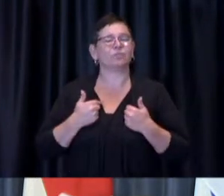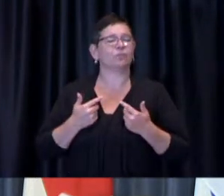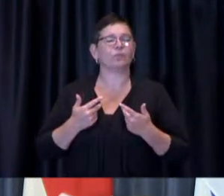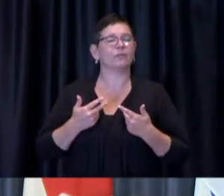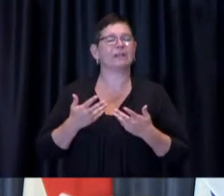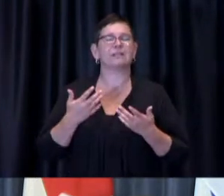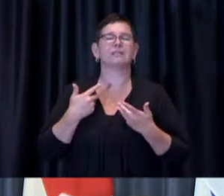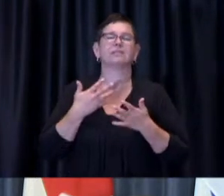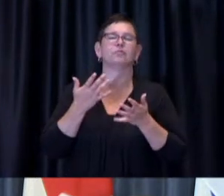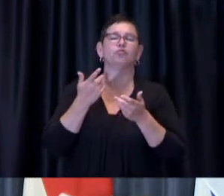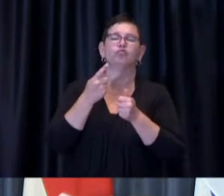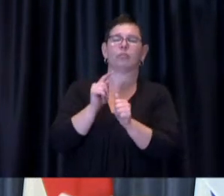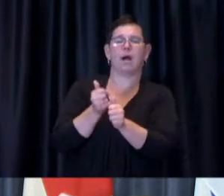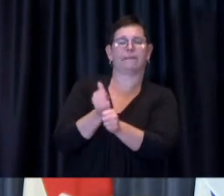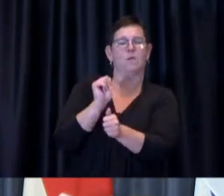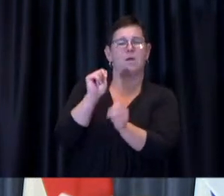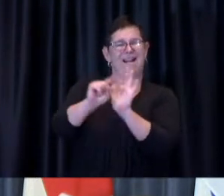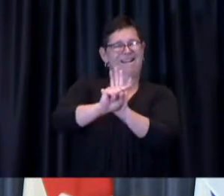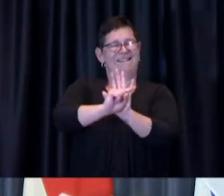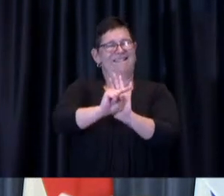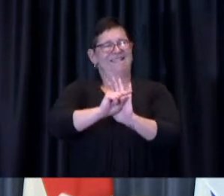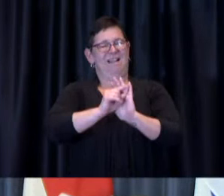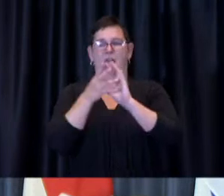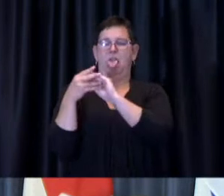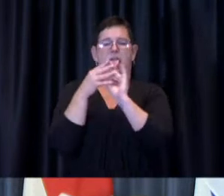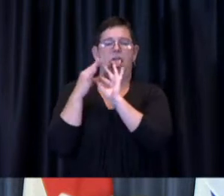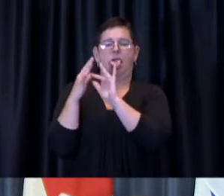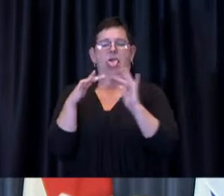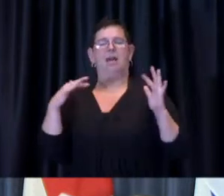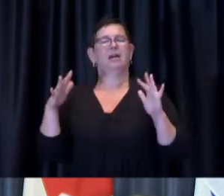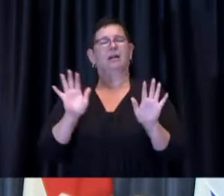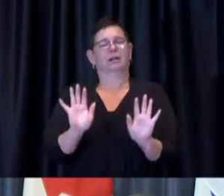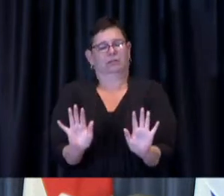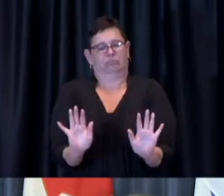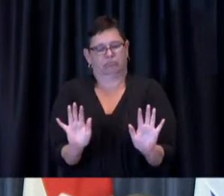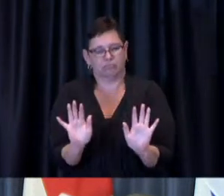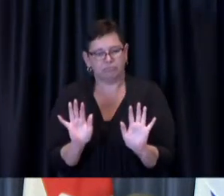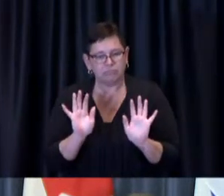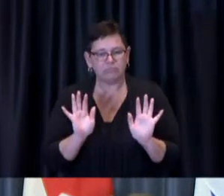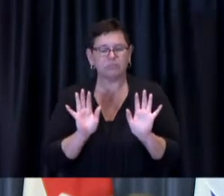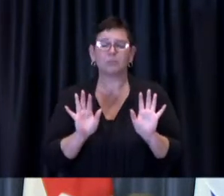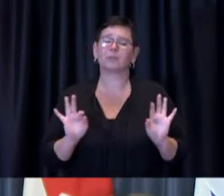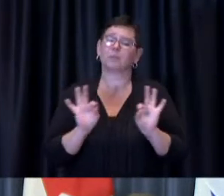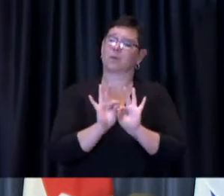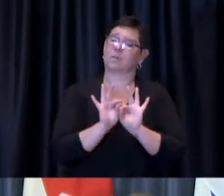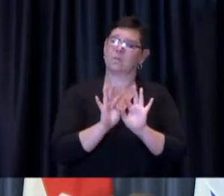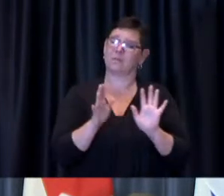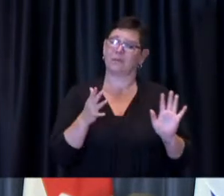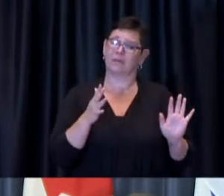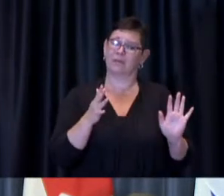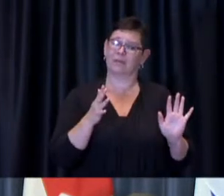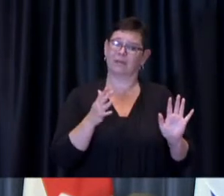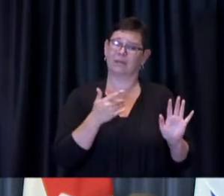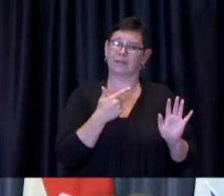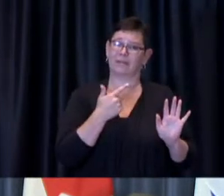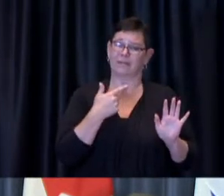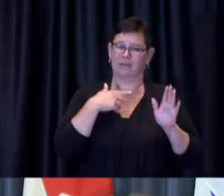associated with a sub-optimal vaccine coverage or sub-optimal vaccine uptake so as you heard me